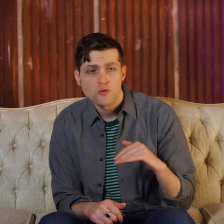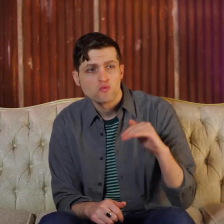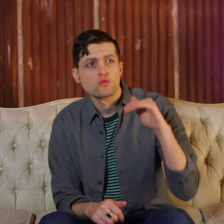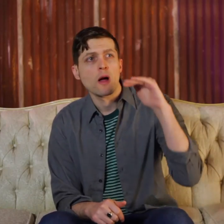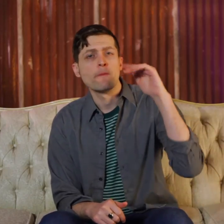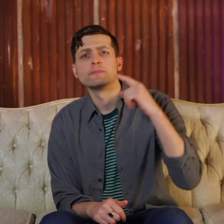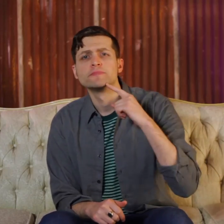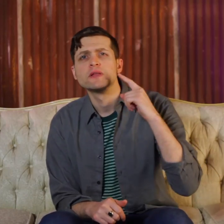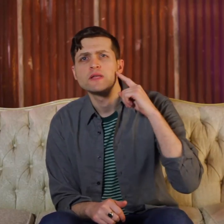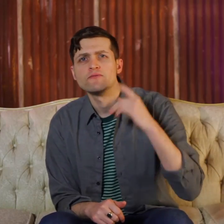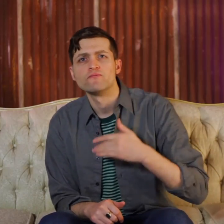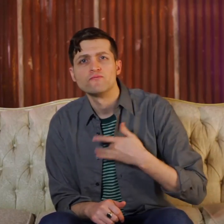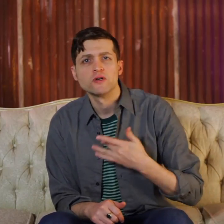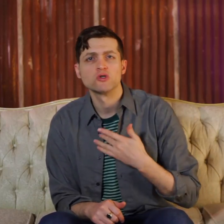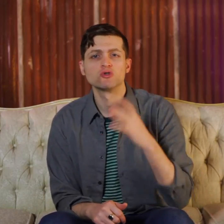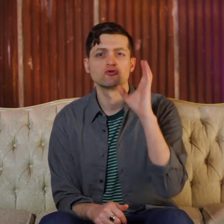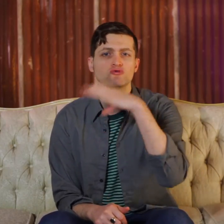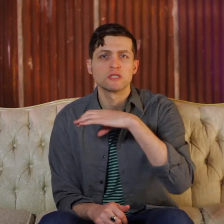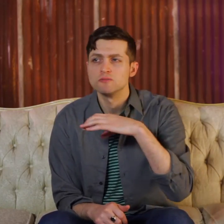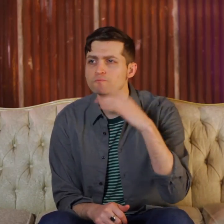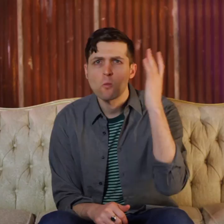Growing up, it was strange for me.